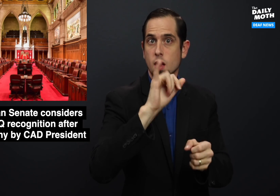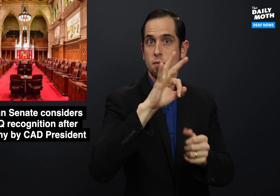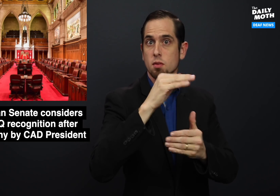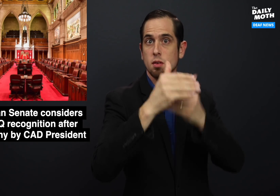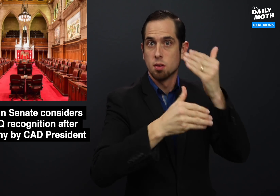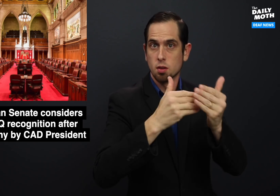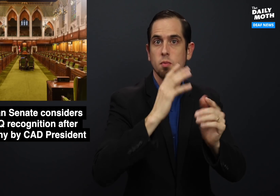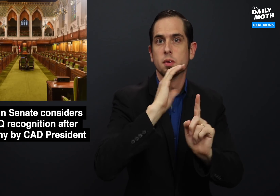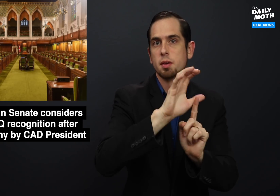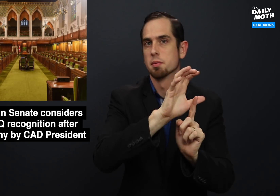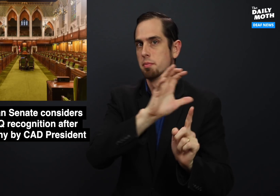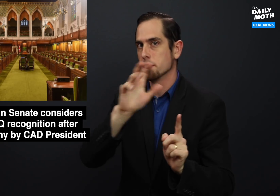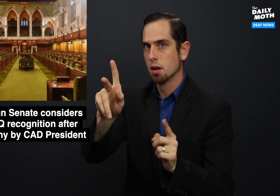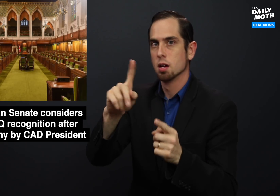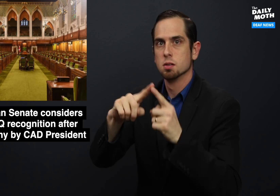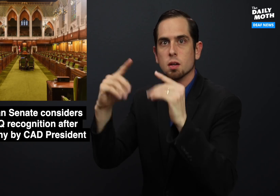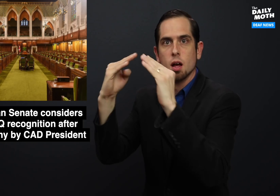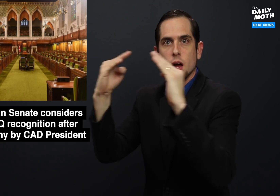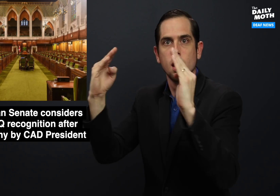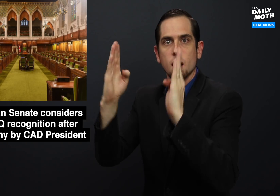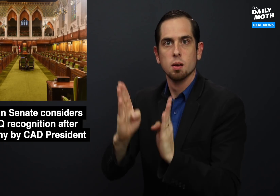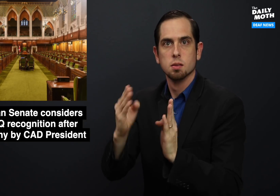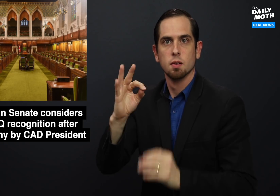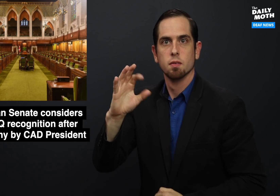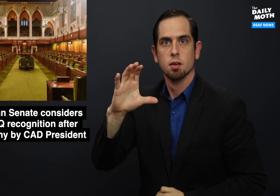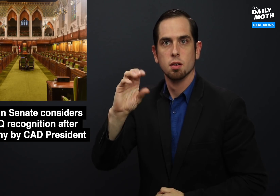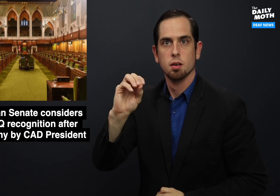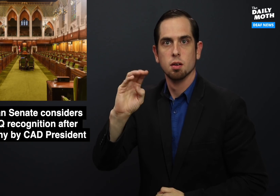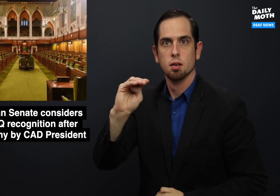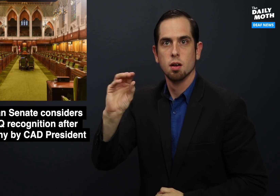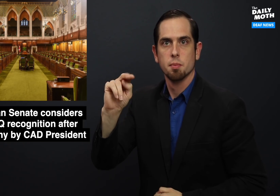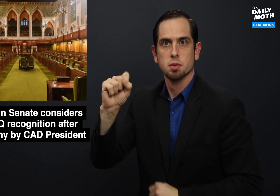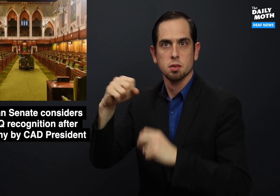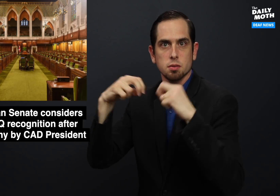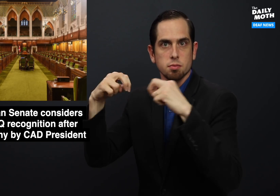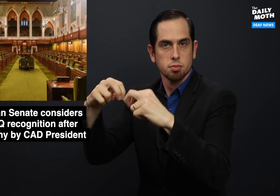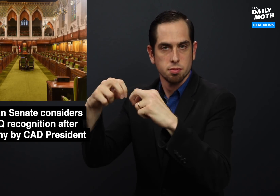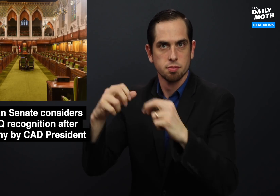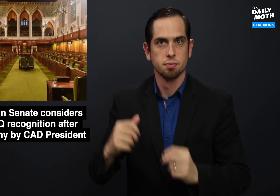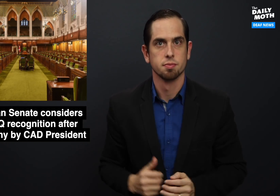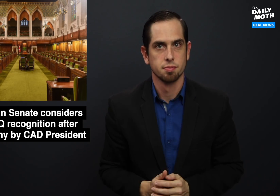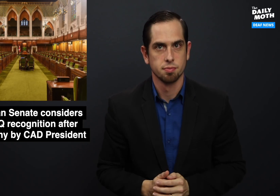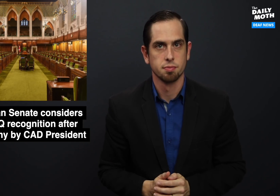If it goes well, it will then return to the House of Commons.